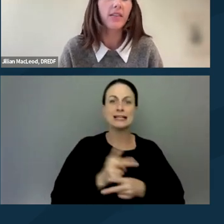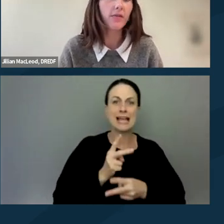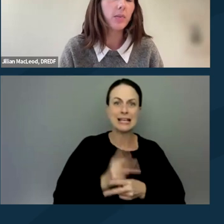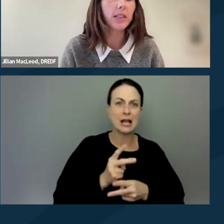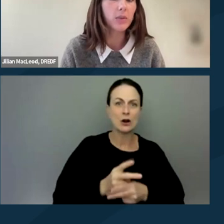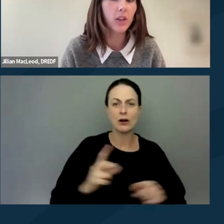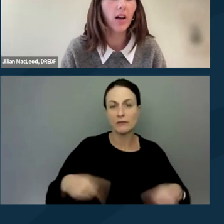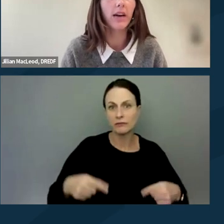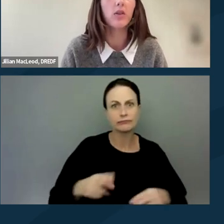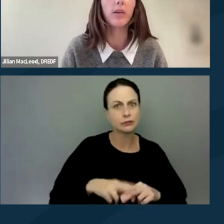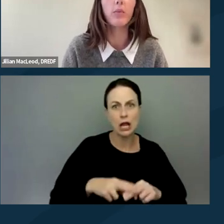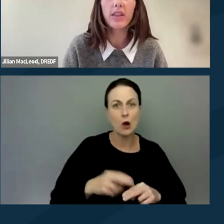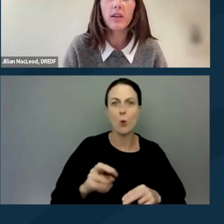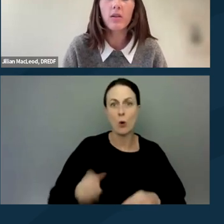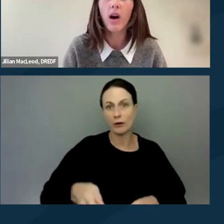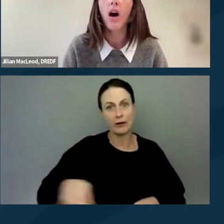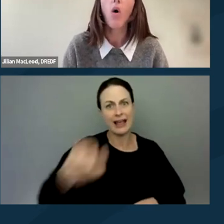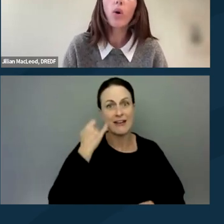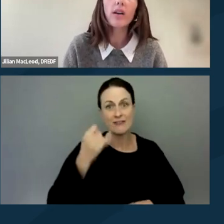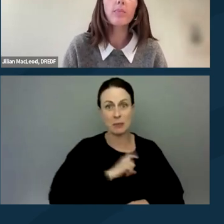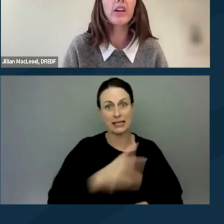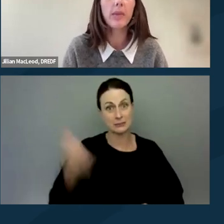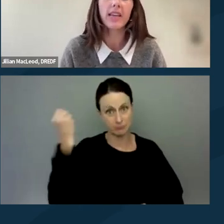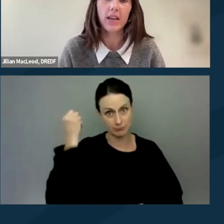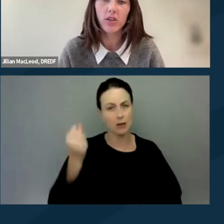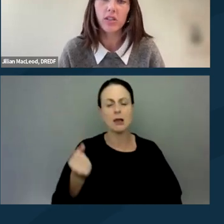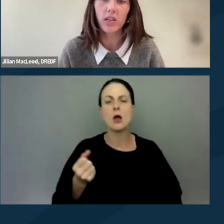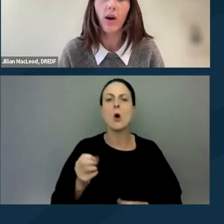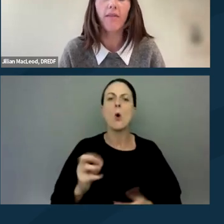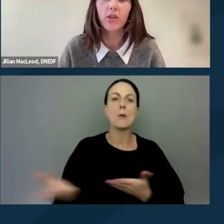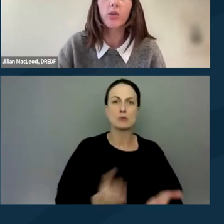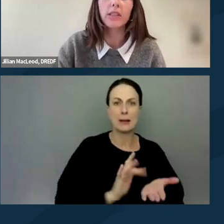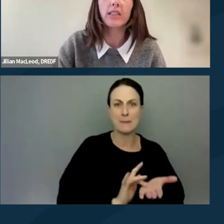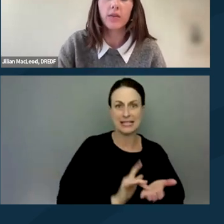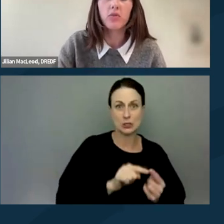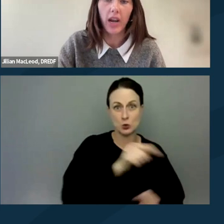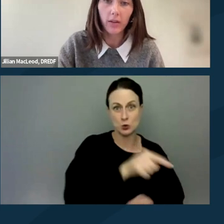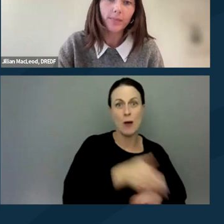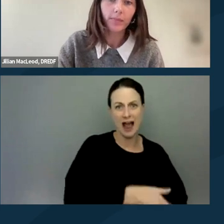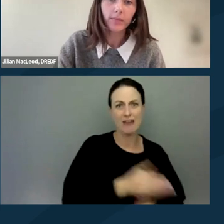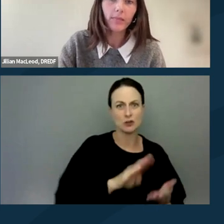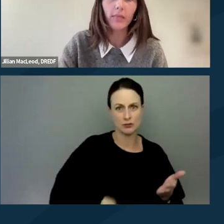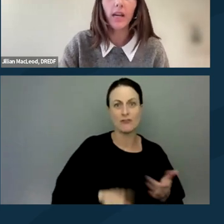if the police will not allow you to bring it with you, or bring your medications to you after you're released from jail.